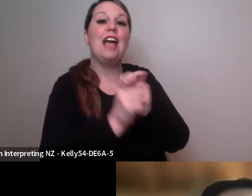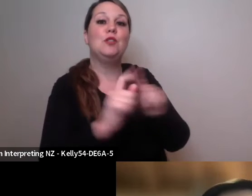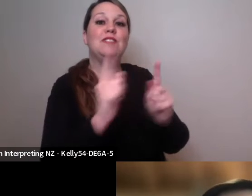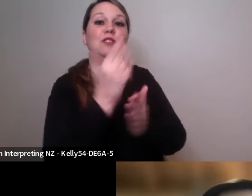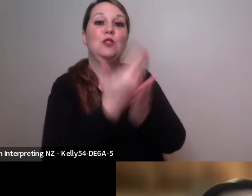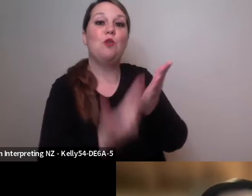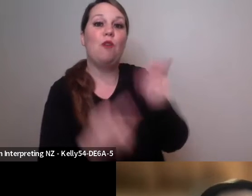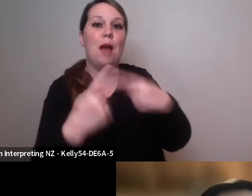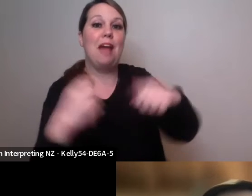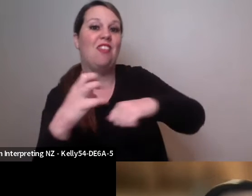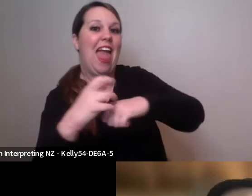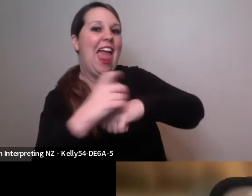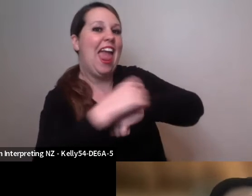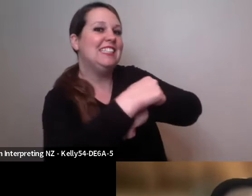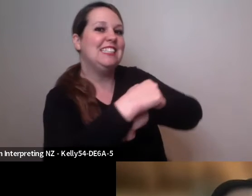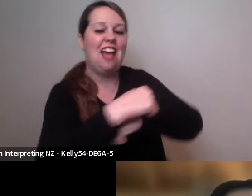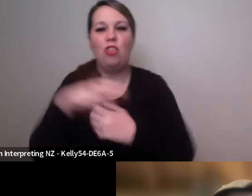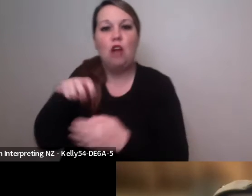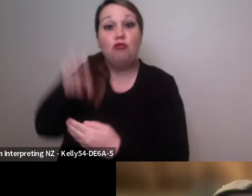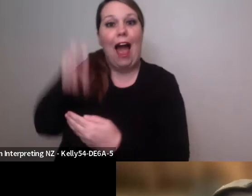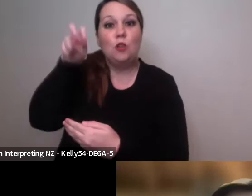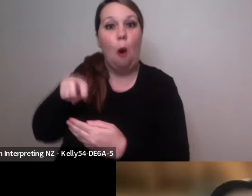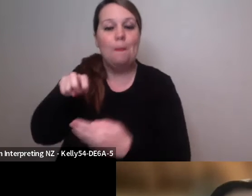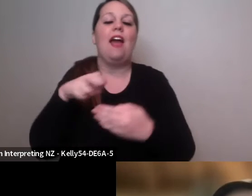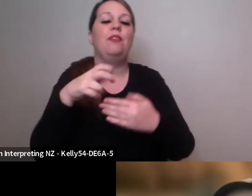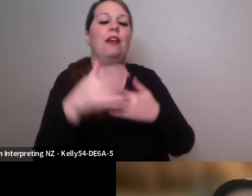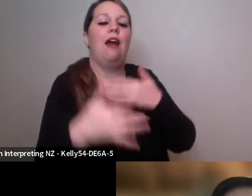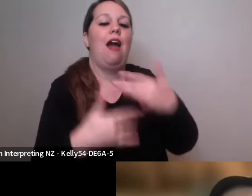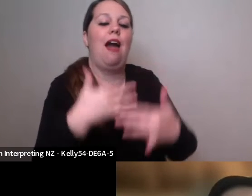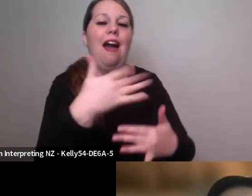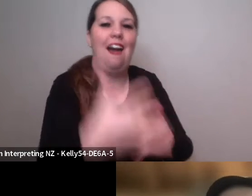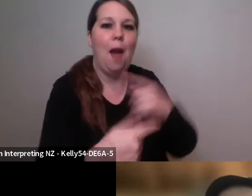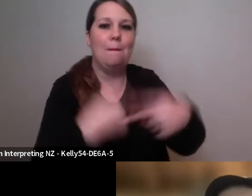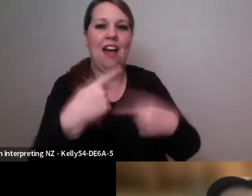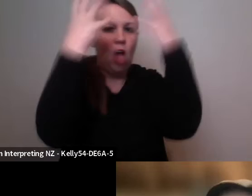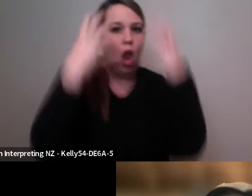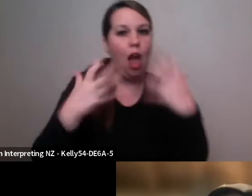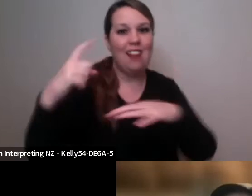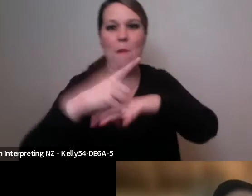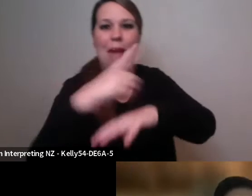the Grasshopper and The Lion and the Mouse and culminates with, with a coming together